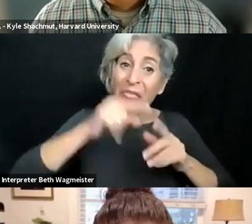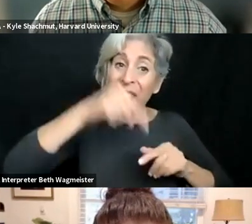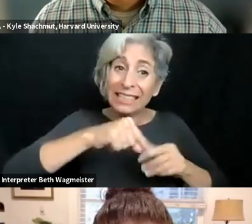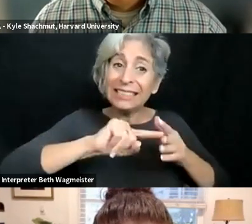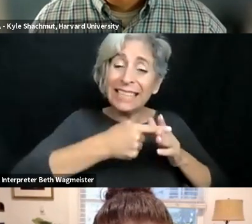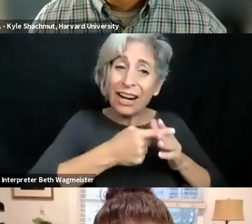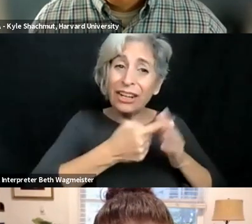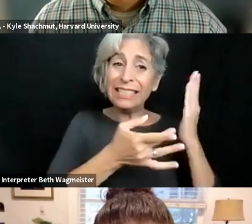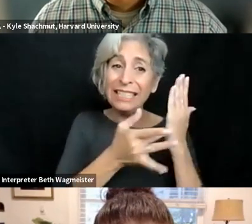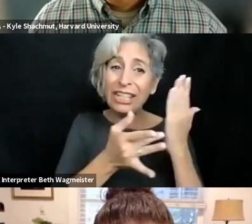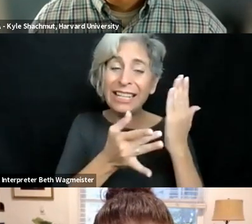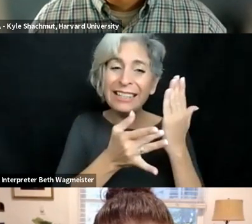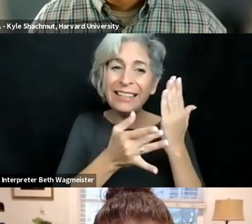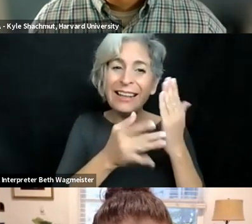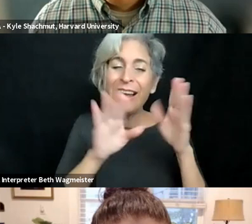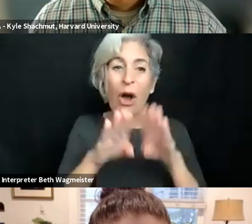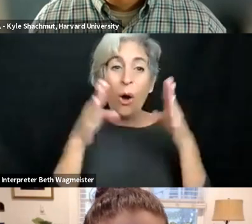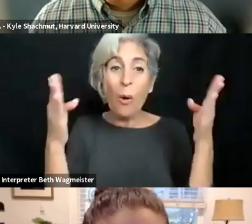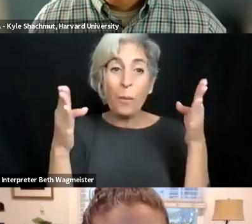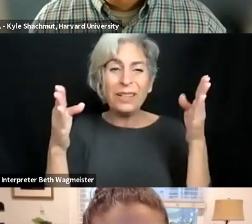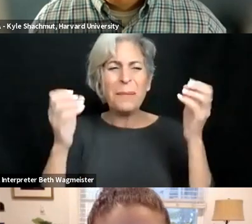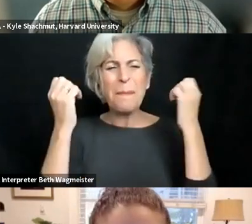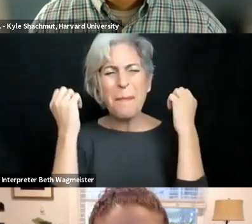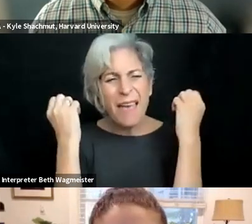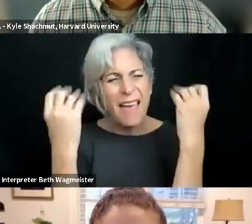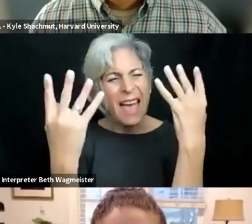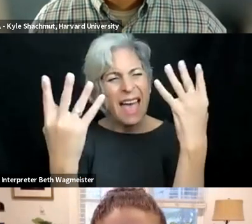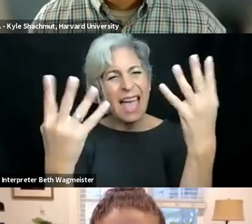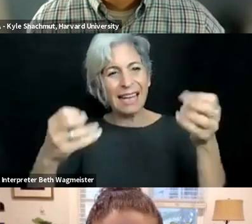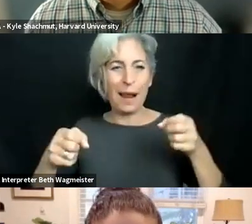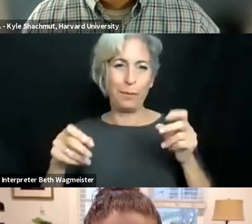enormous as we heard. But I'm quite sure it's really